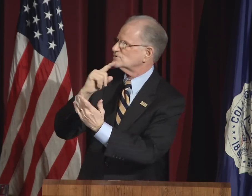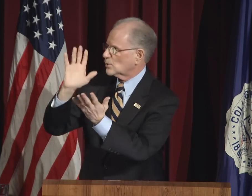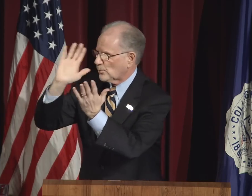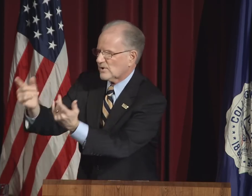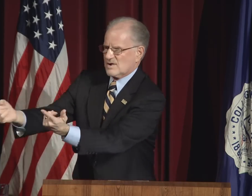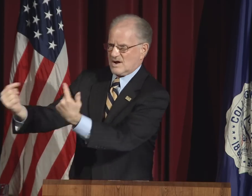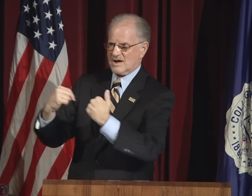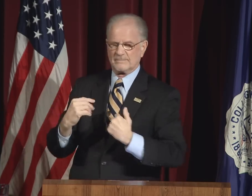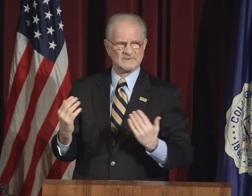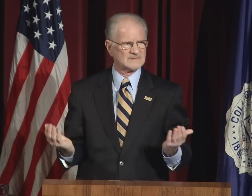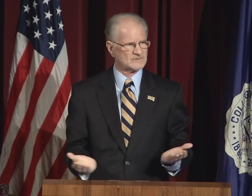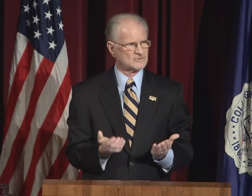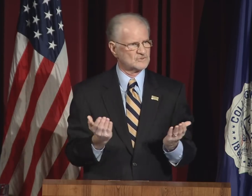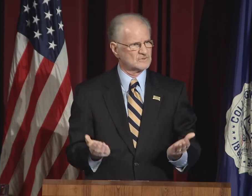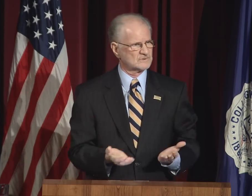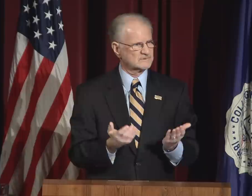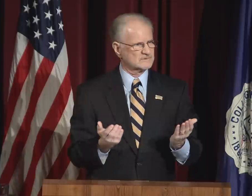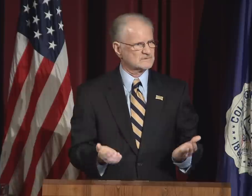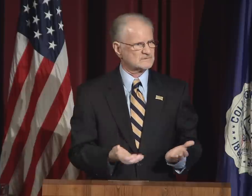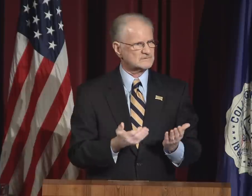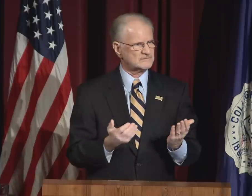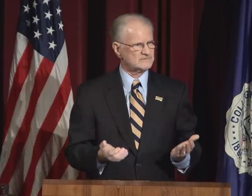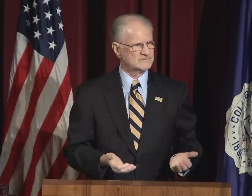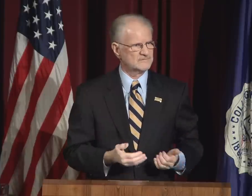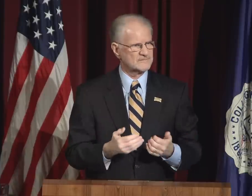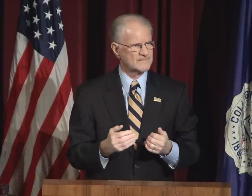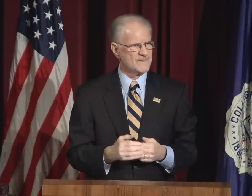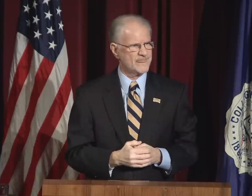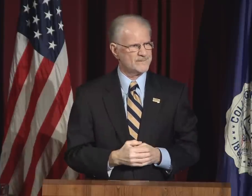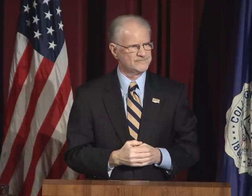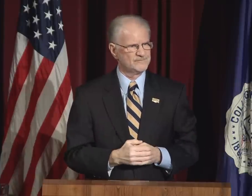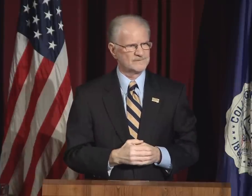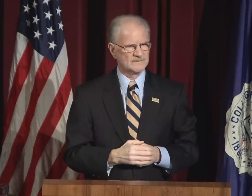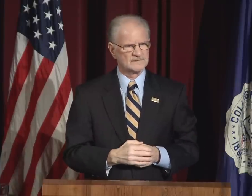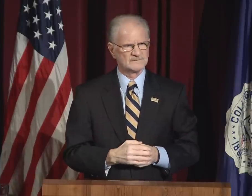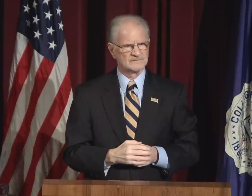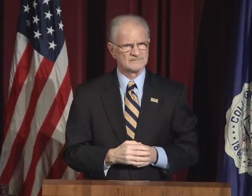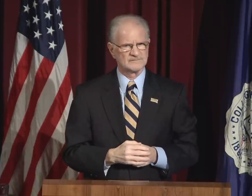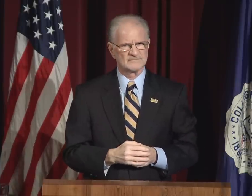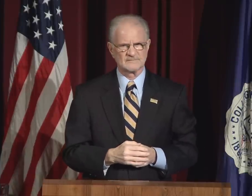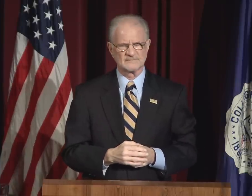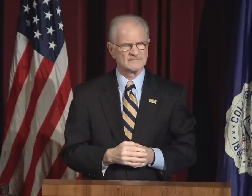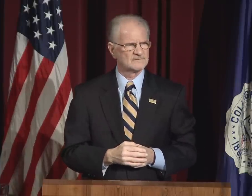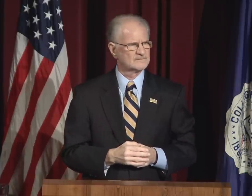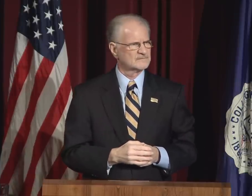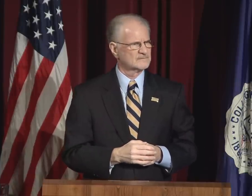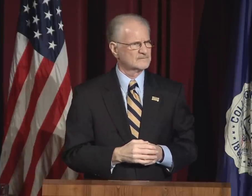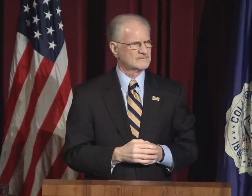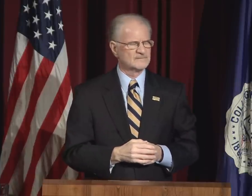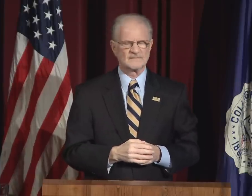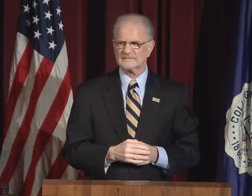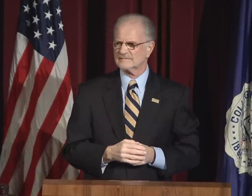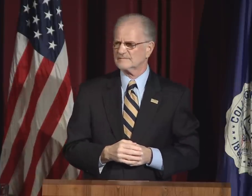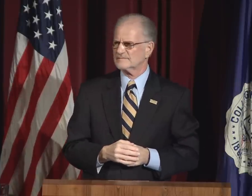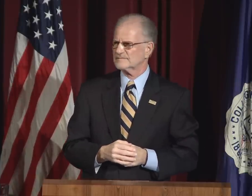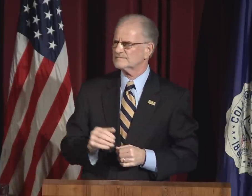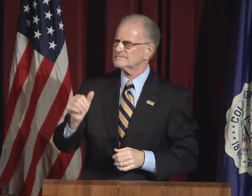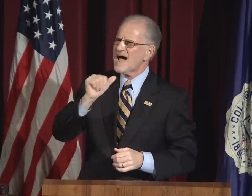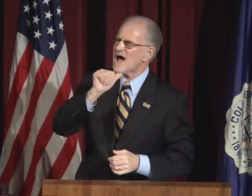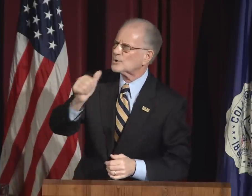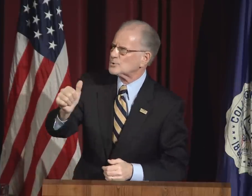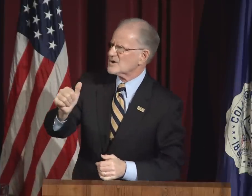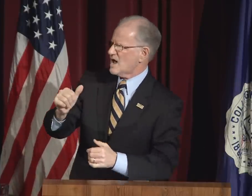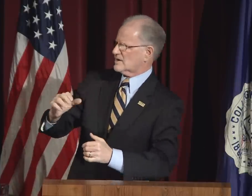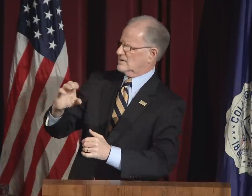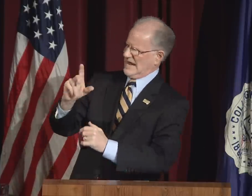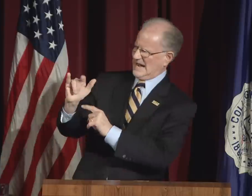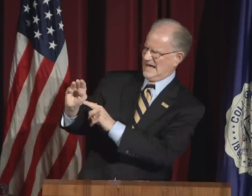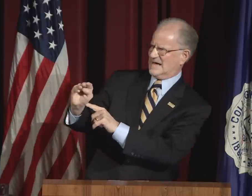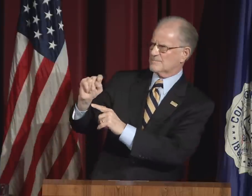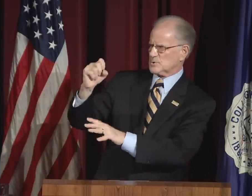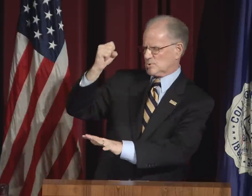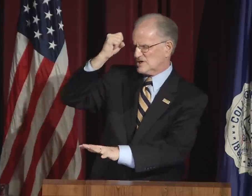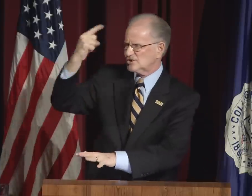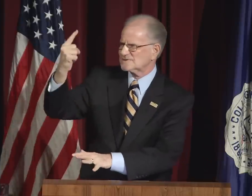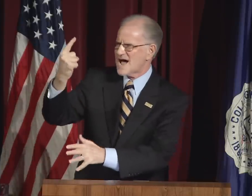We must open our gates wide to all who would come here.